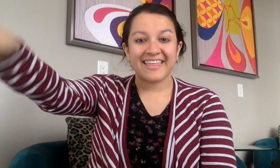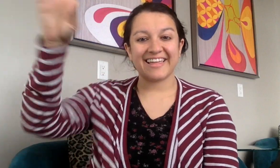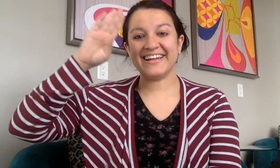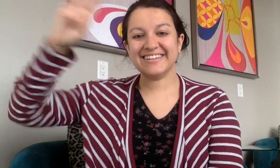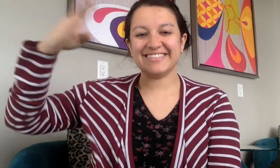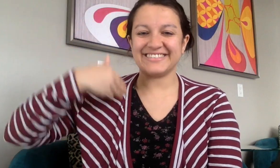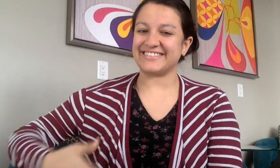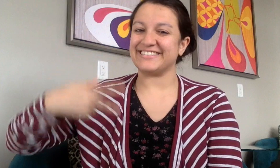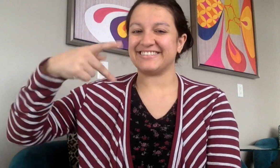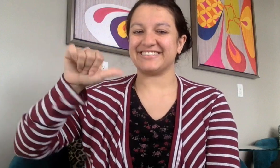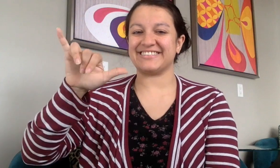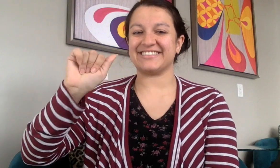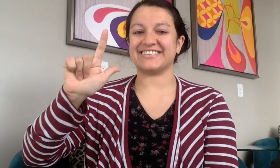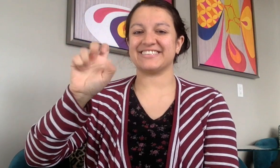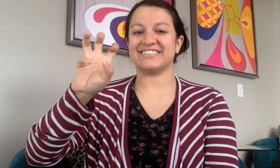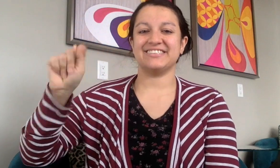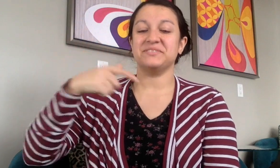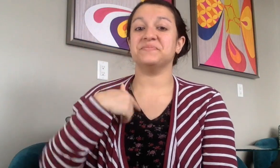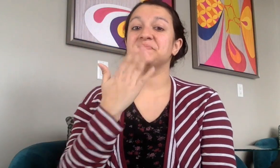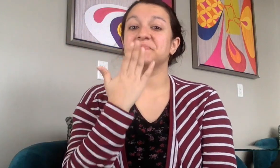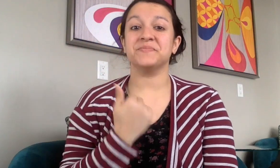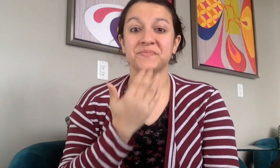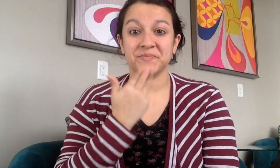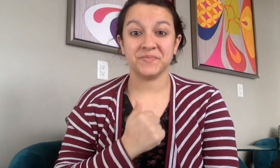Hi, I'm Payal Sweet (Sign name for Payal)